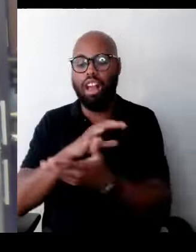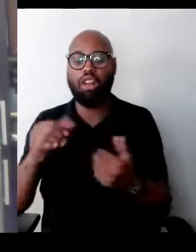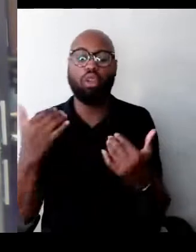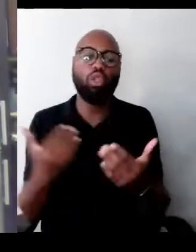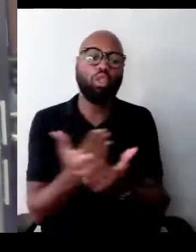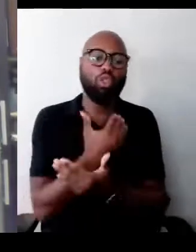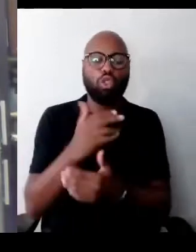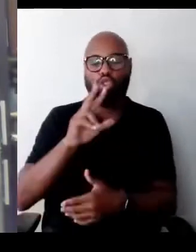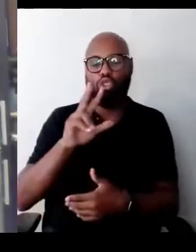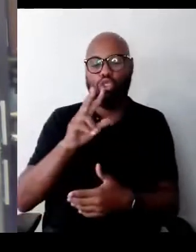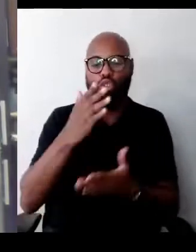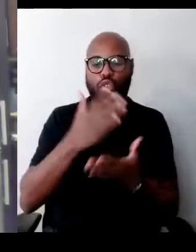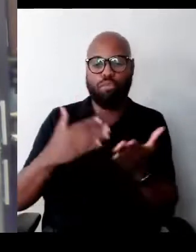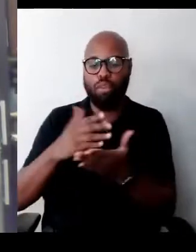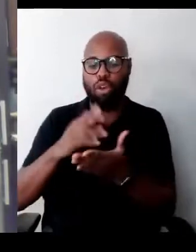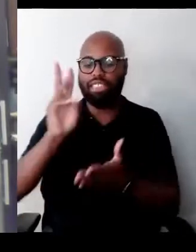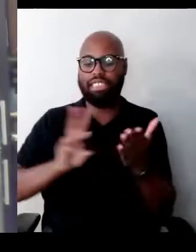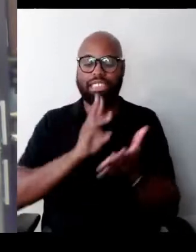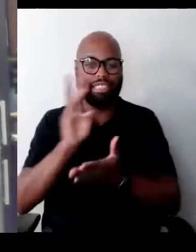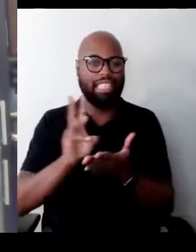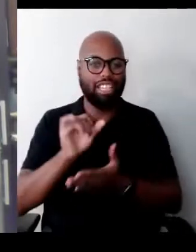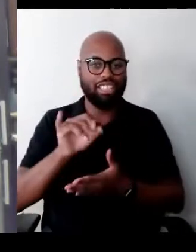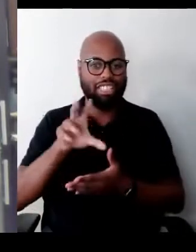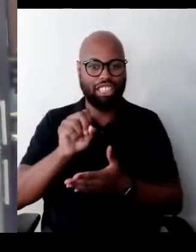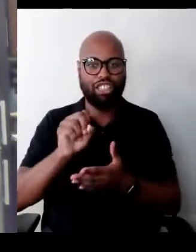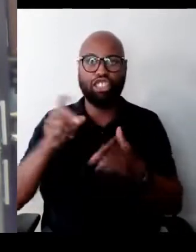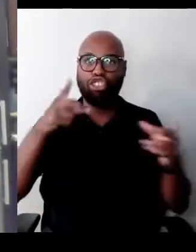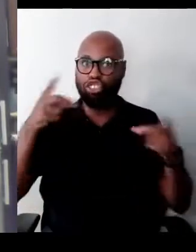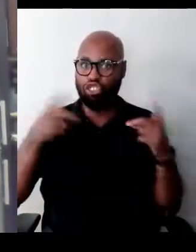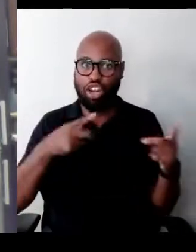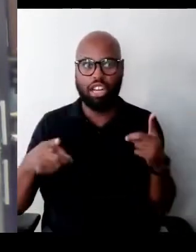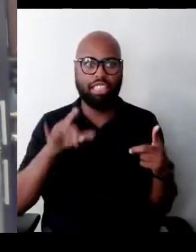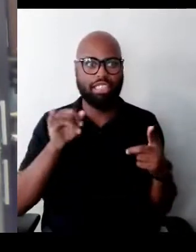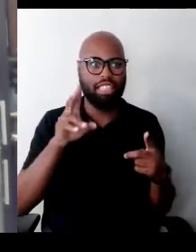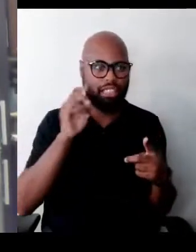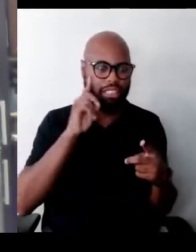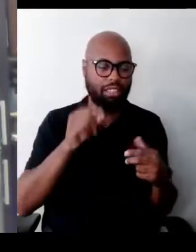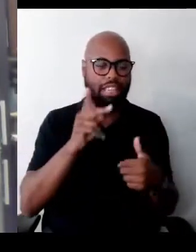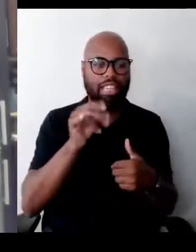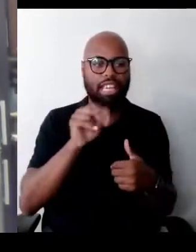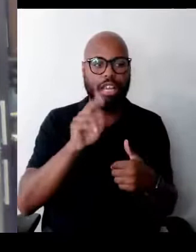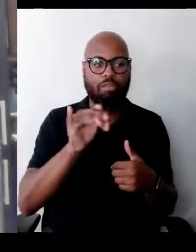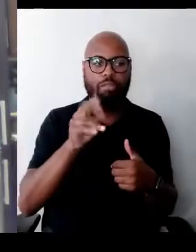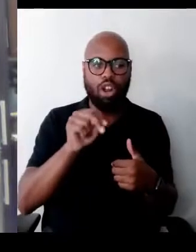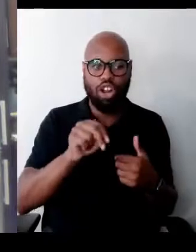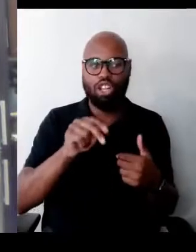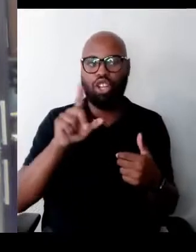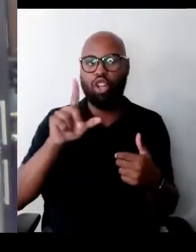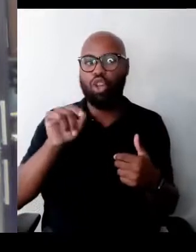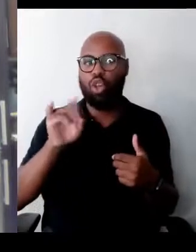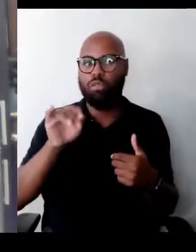directed and produced by Ken Burns, Lynn Novick and Sarah Botstein that explores America's response